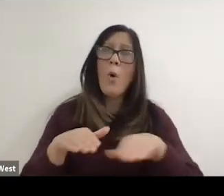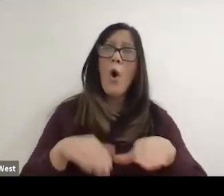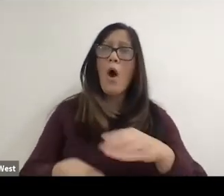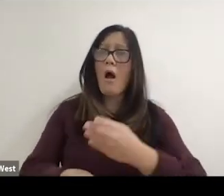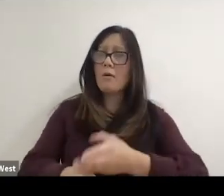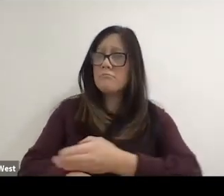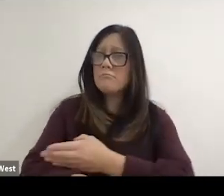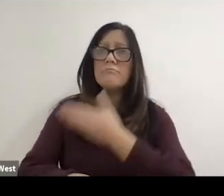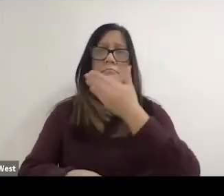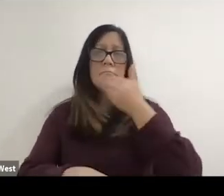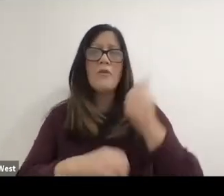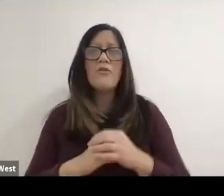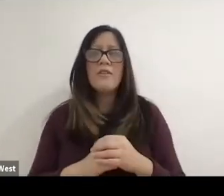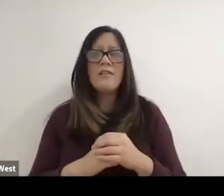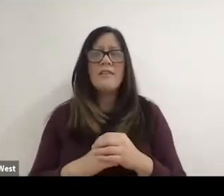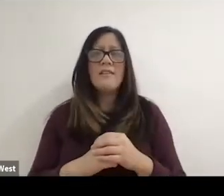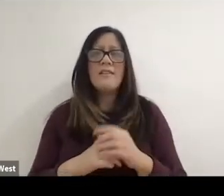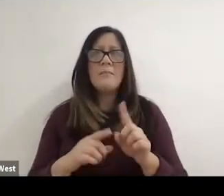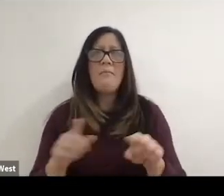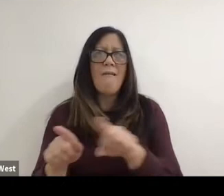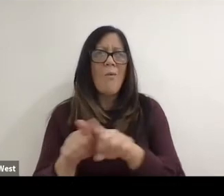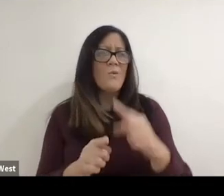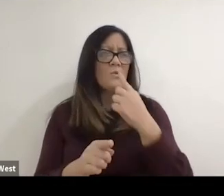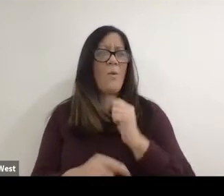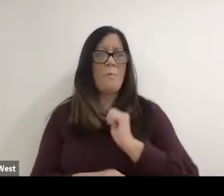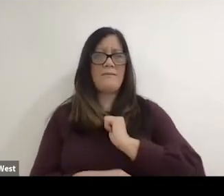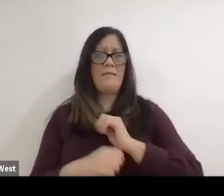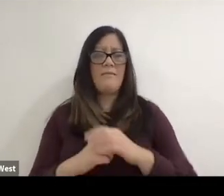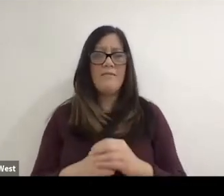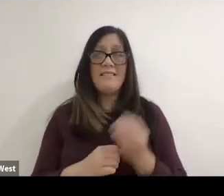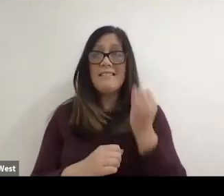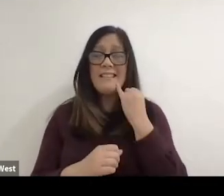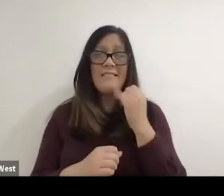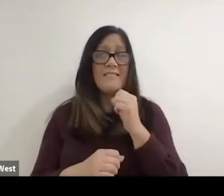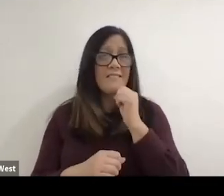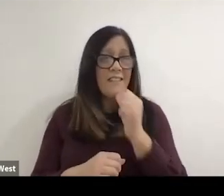but I always I kind of just said to myself, OK? If I don't get better,